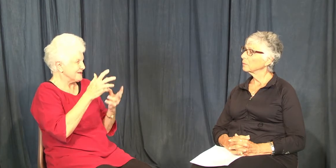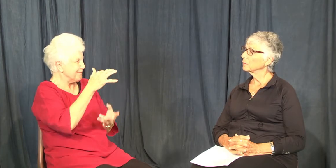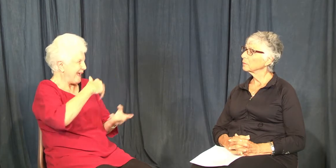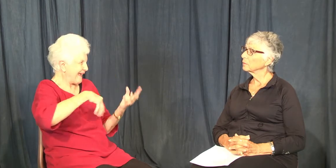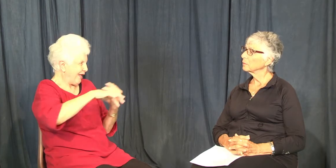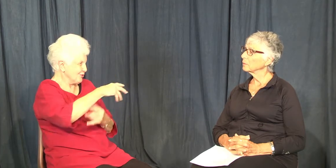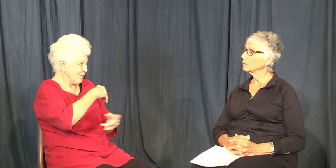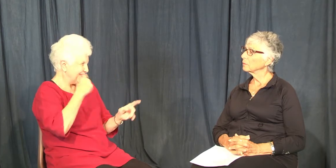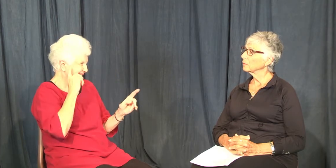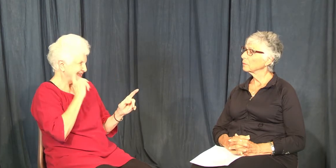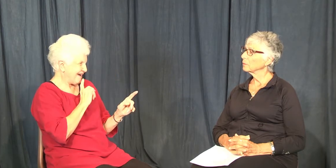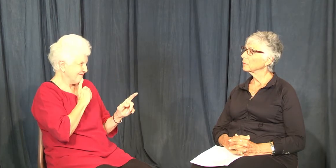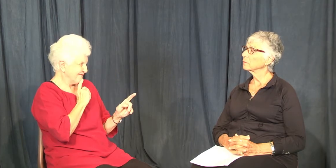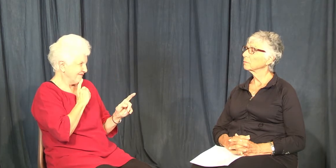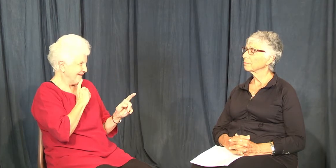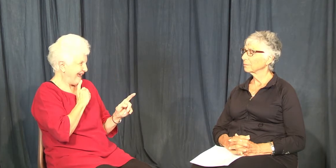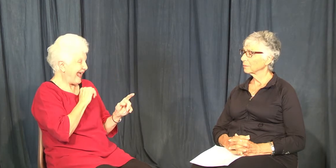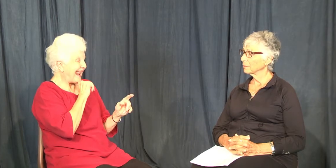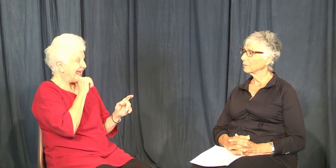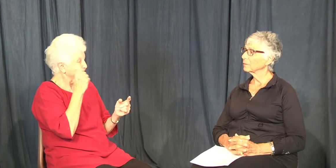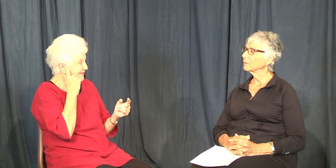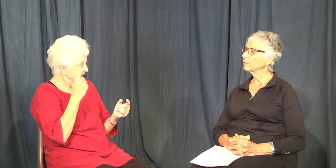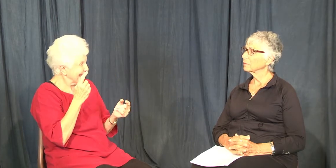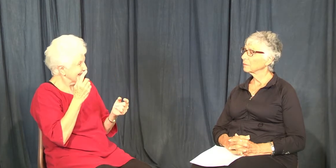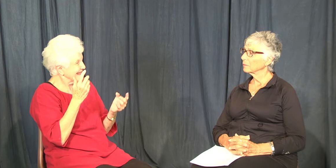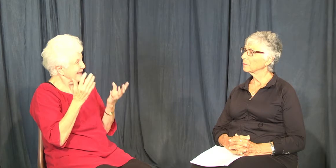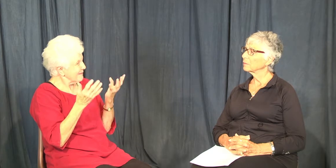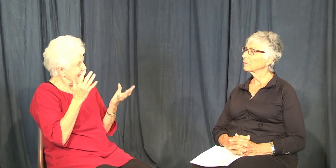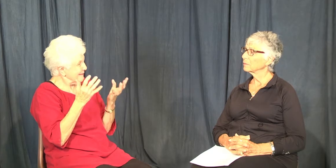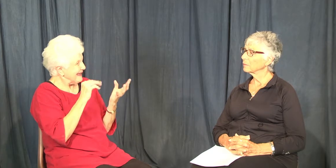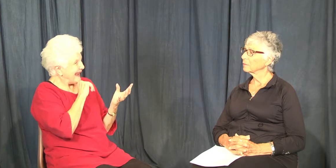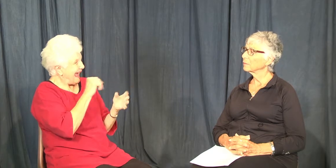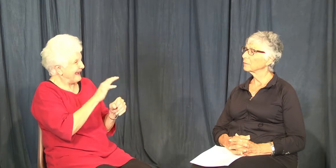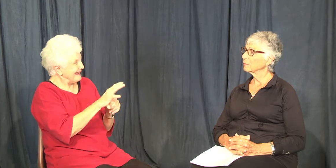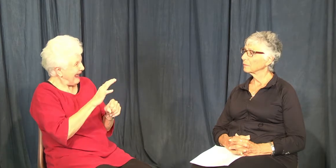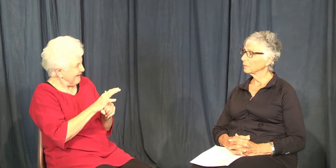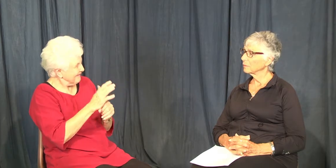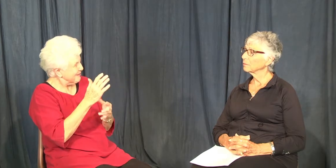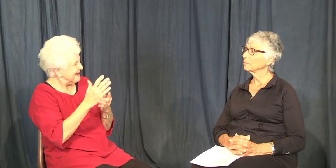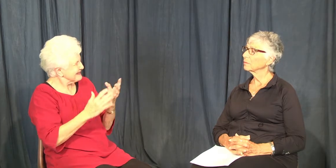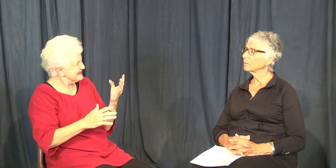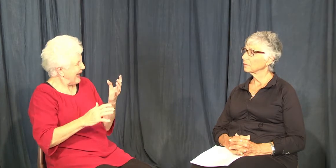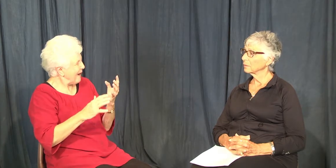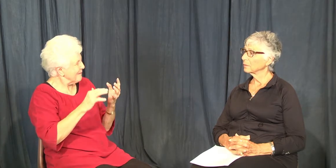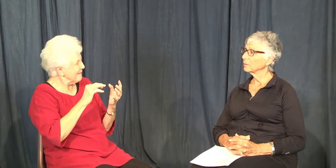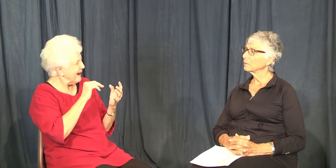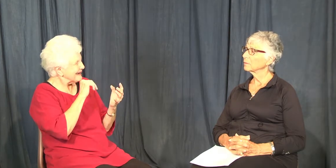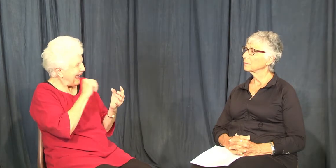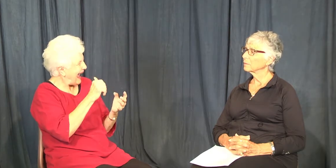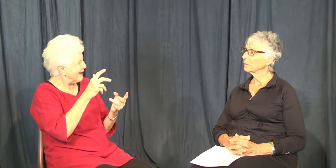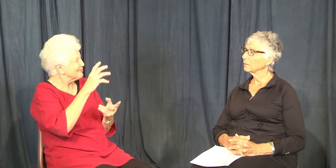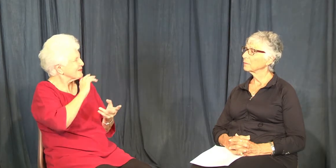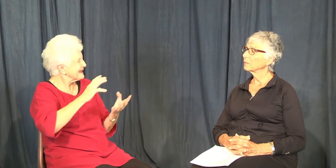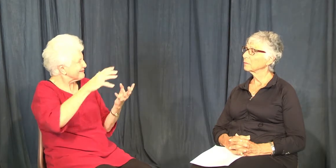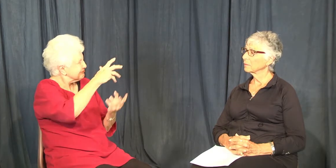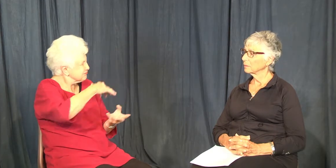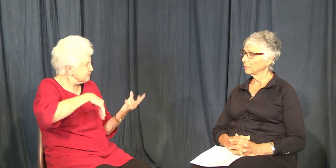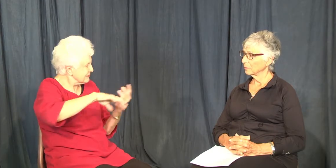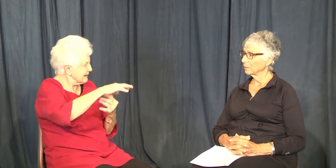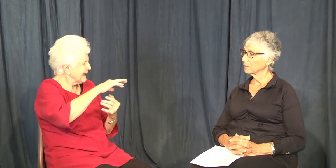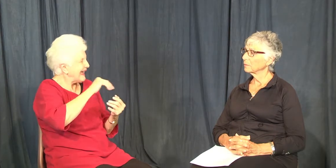before, I would like more interpreters to associate with the Deaf. I think there's not